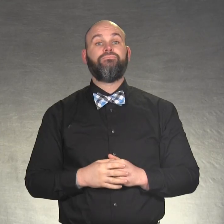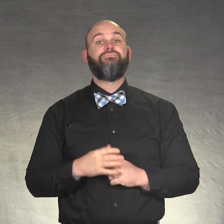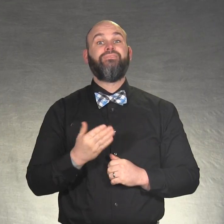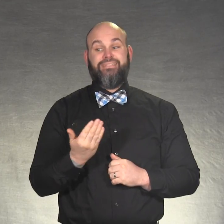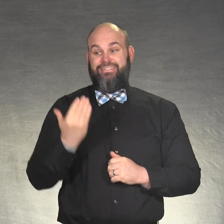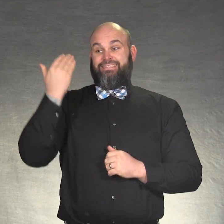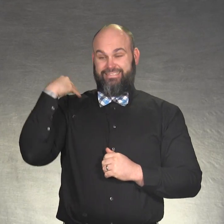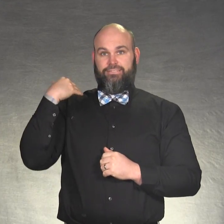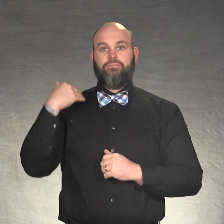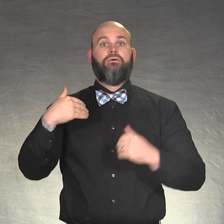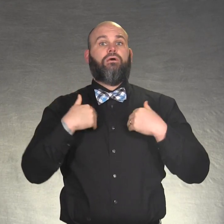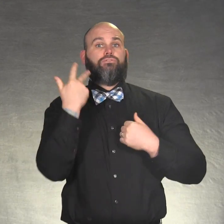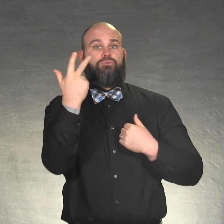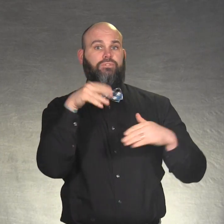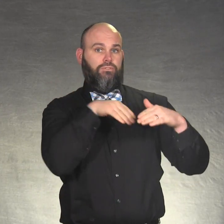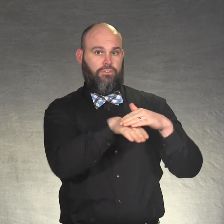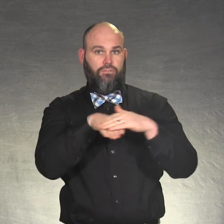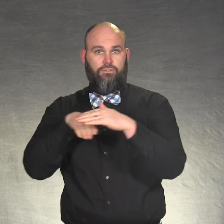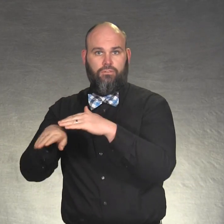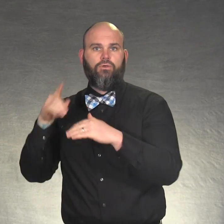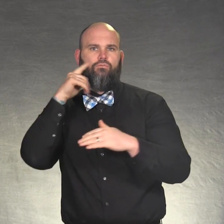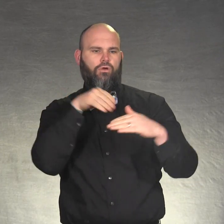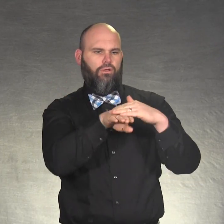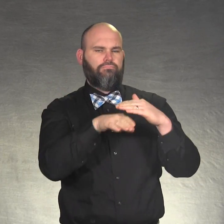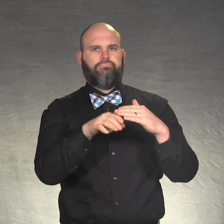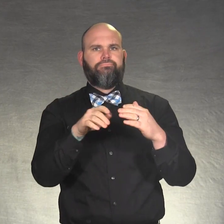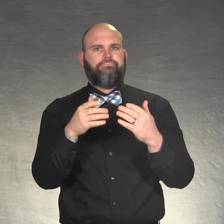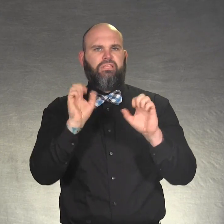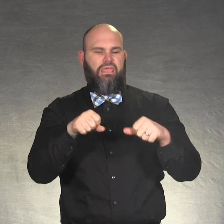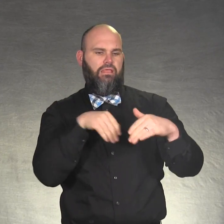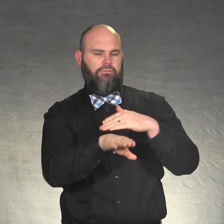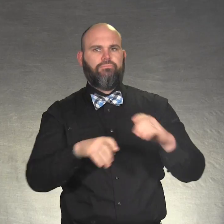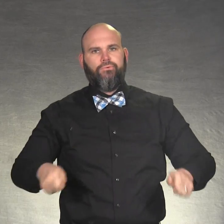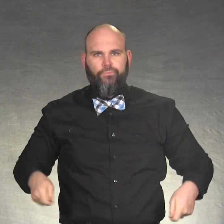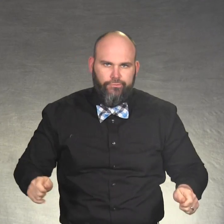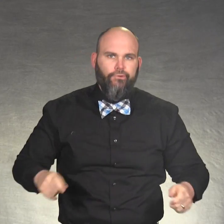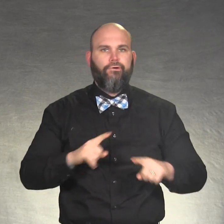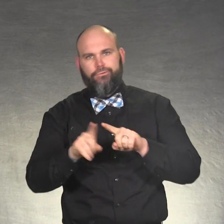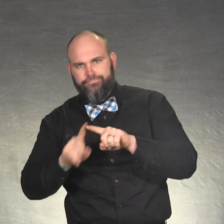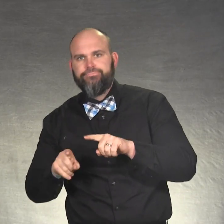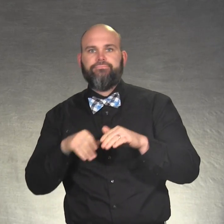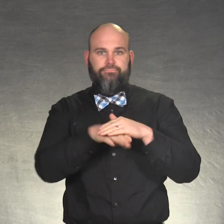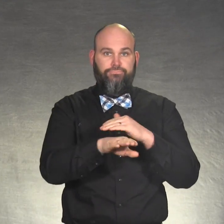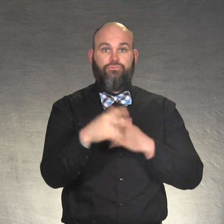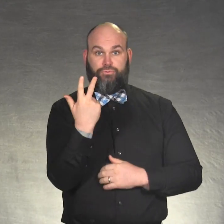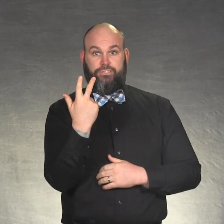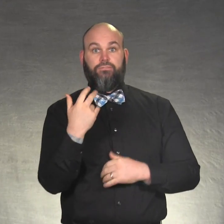Before there were 3 accessible entrances.